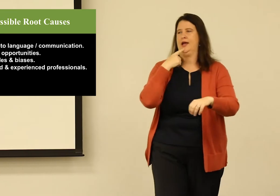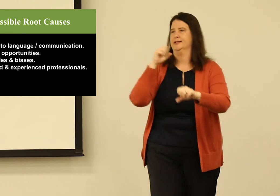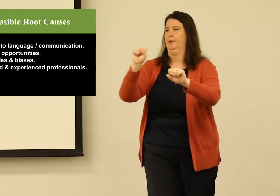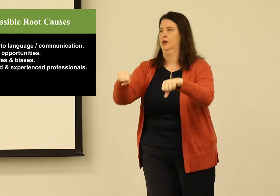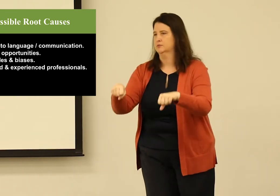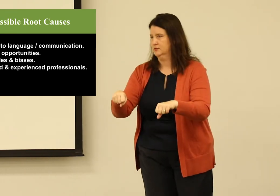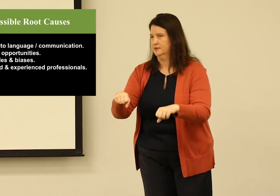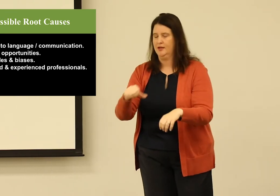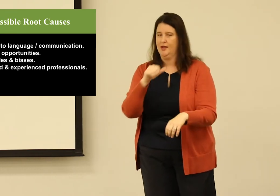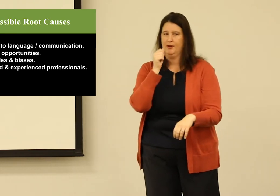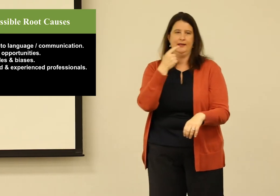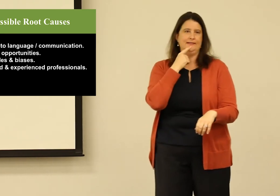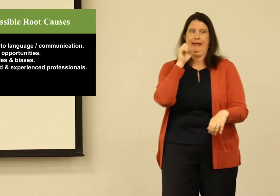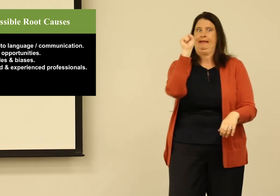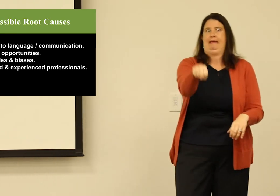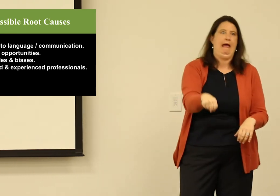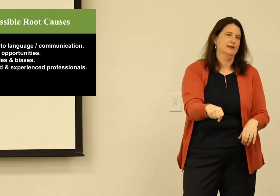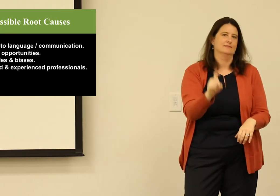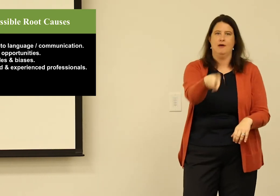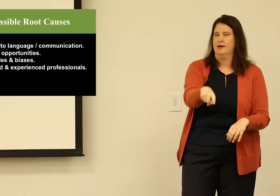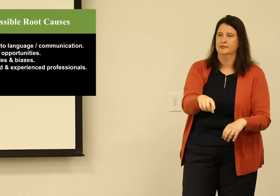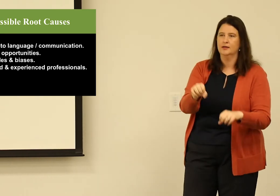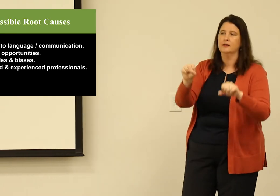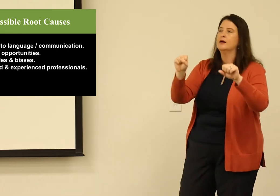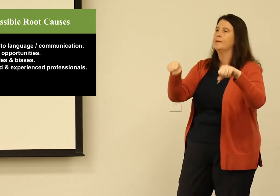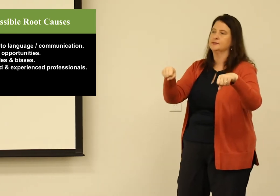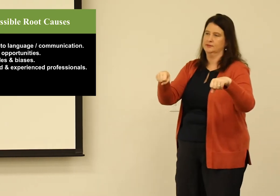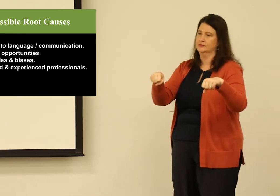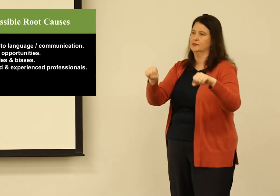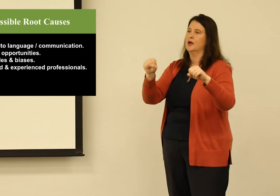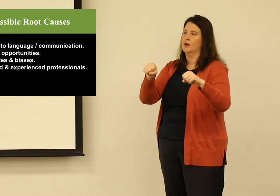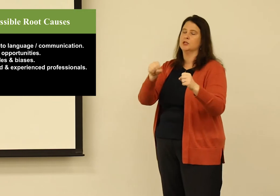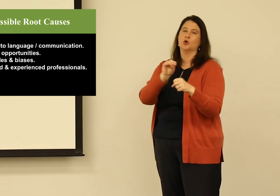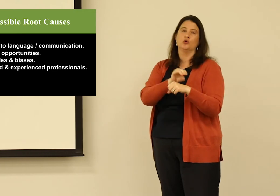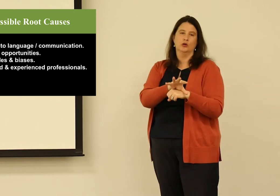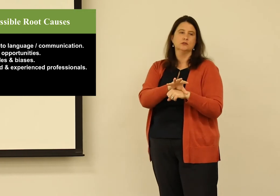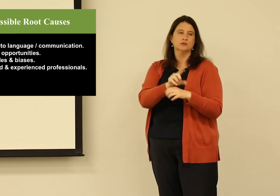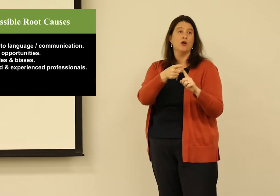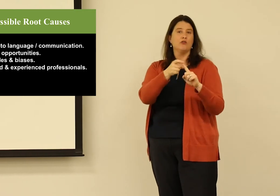So we identified four possible root causes. We're not saying that these are the only four root causes,